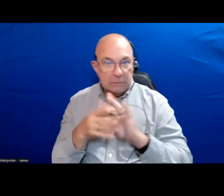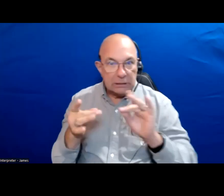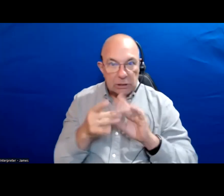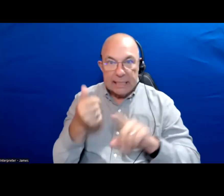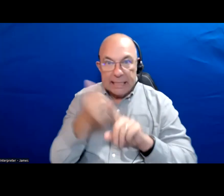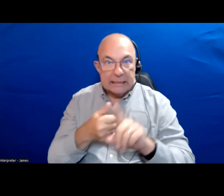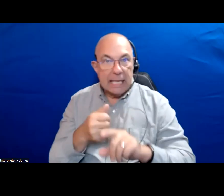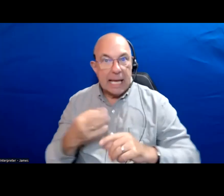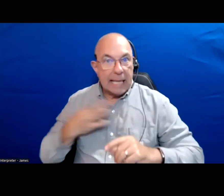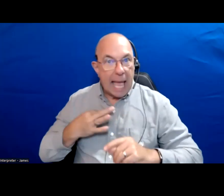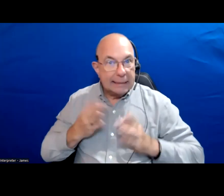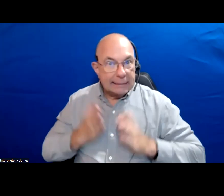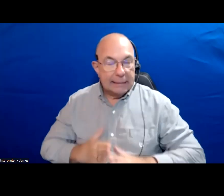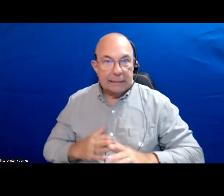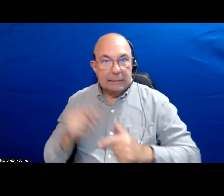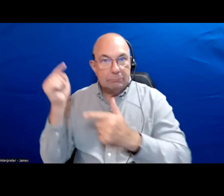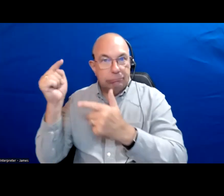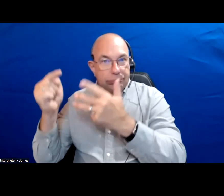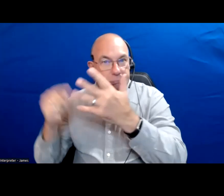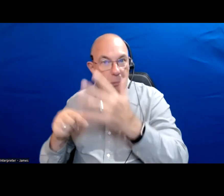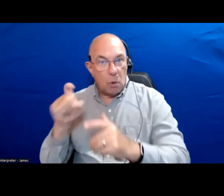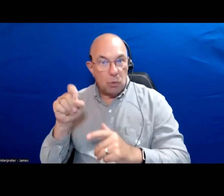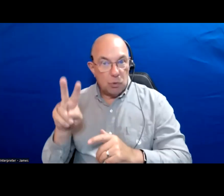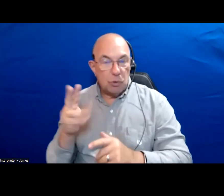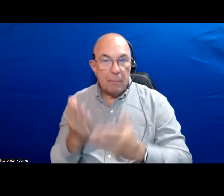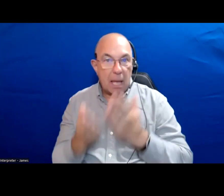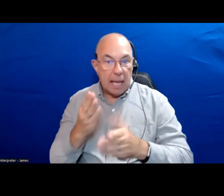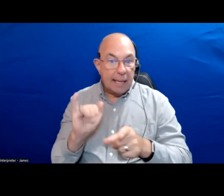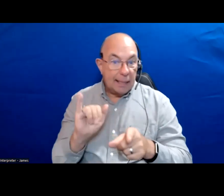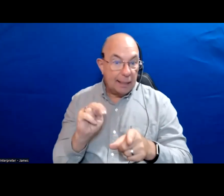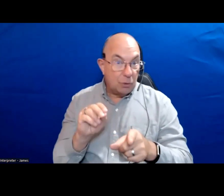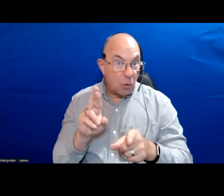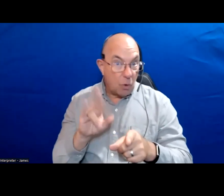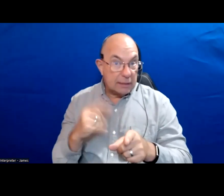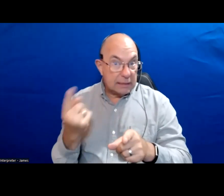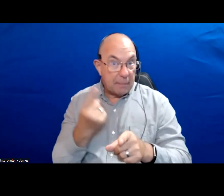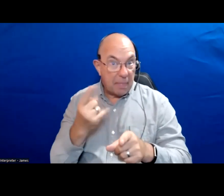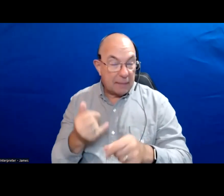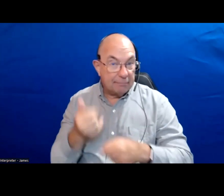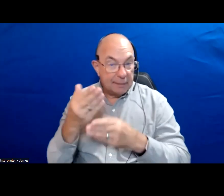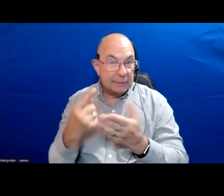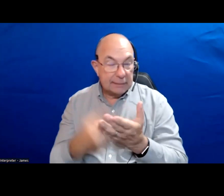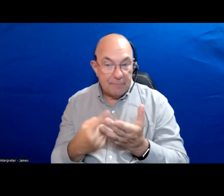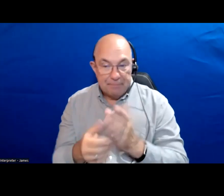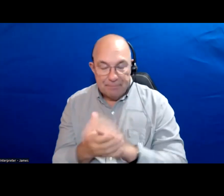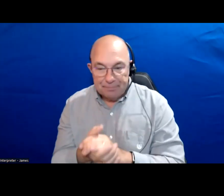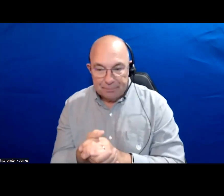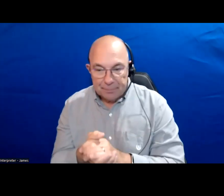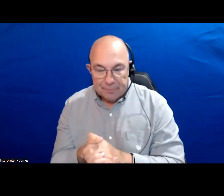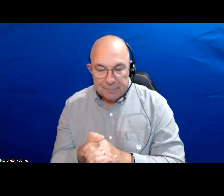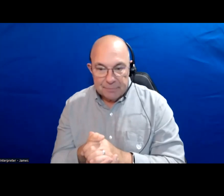be curious to hear may be from Inori if this is something that comes up.